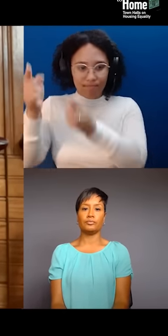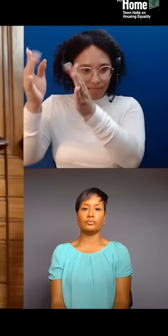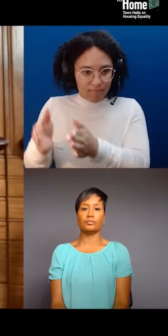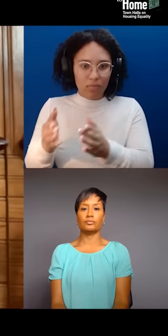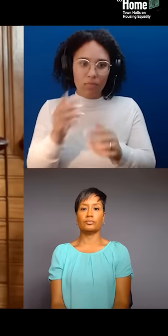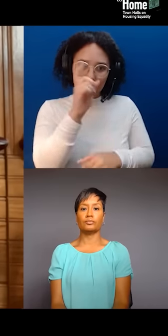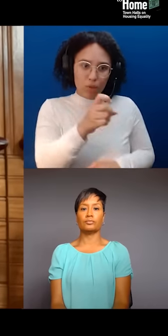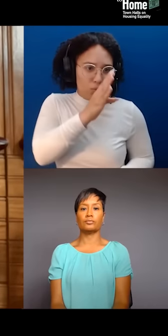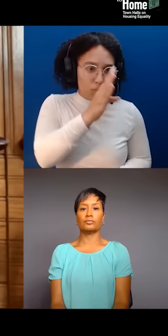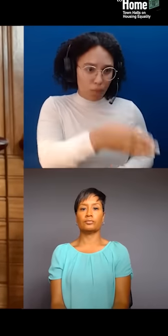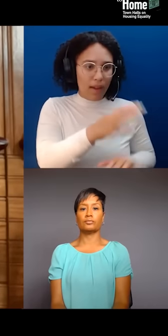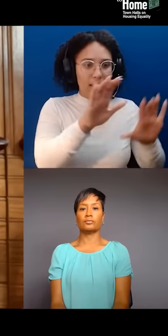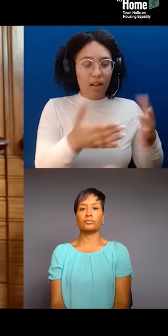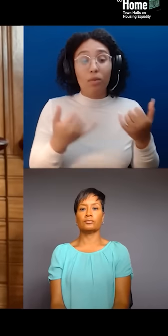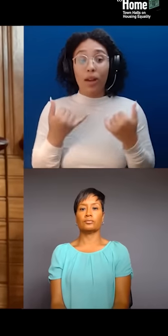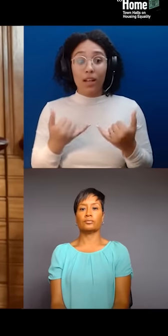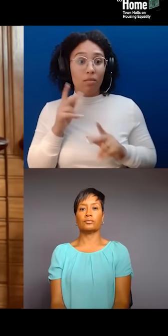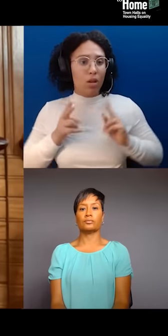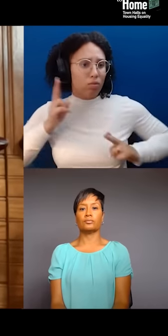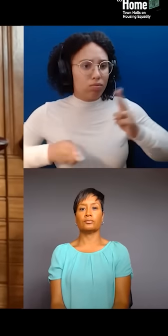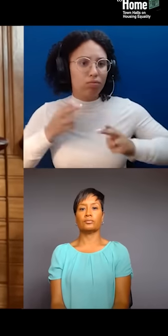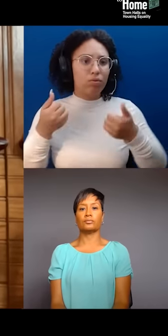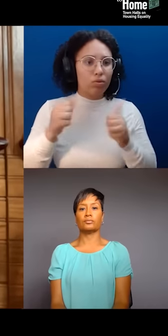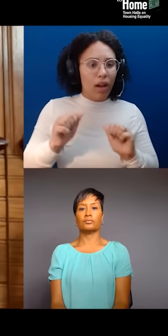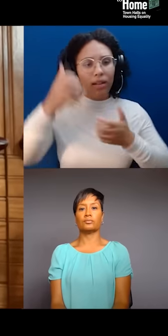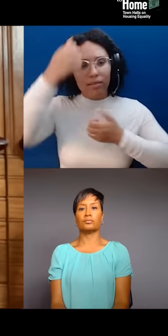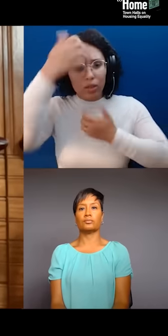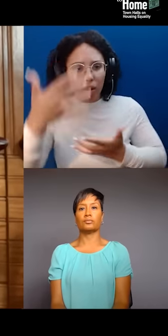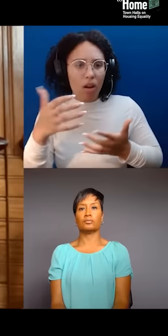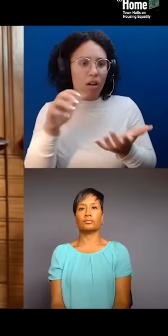And with that, certain kinds of economies are produced.